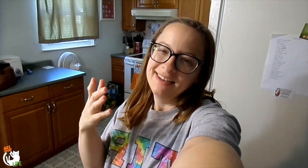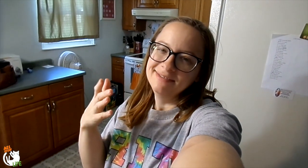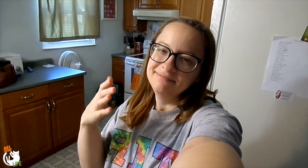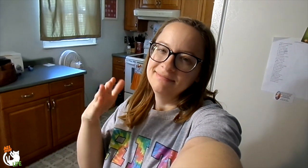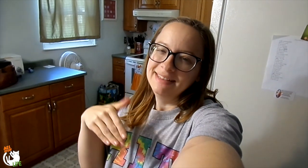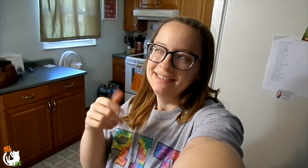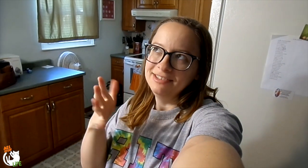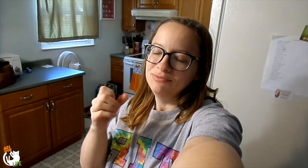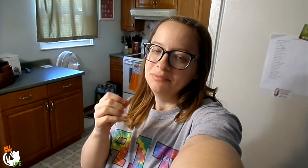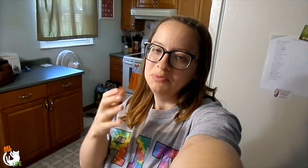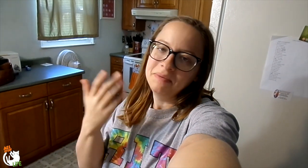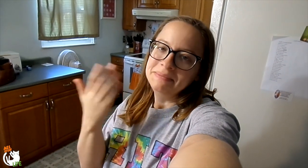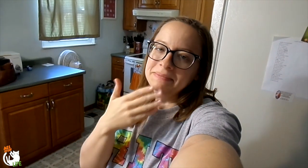but it was already pretty late.